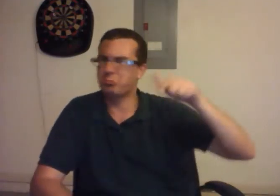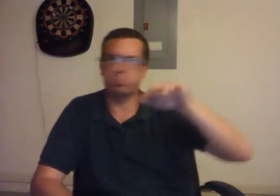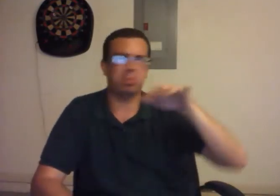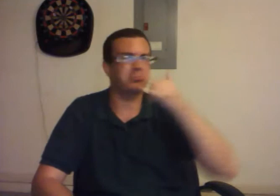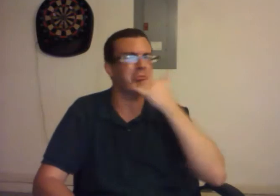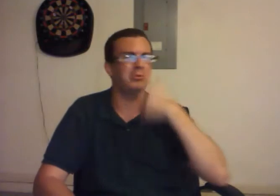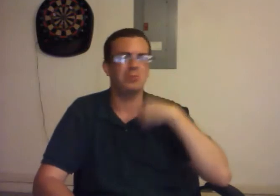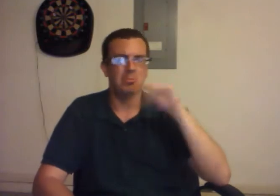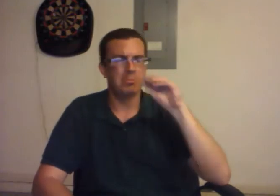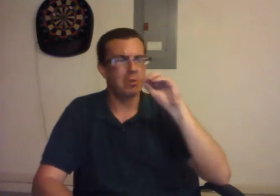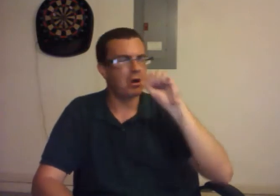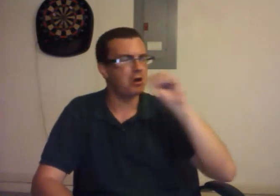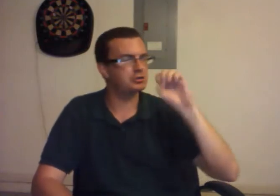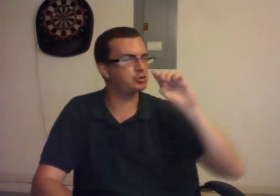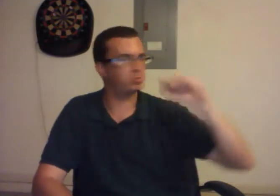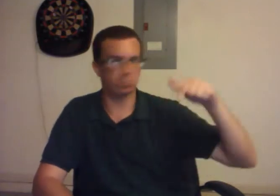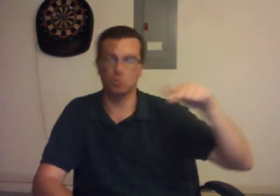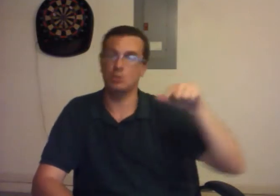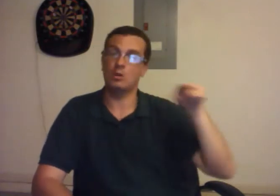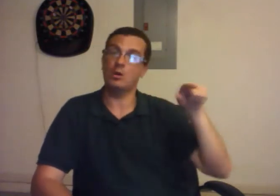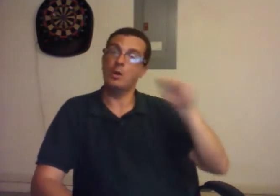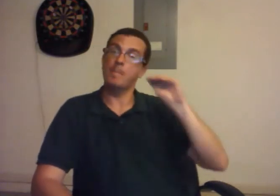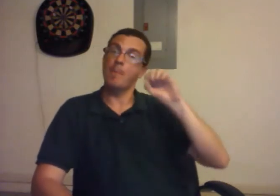I'm probably spelling it wrong. Mossedeq.